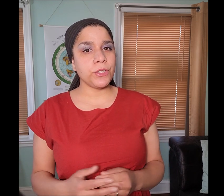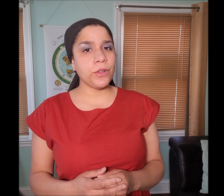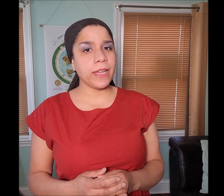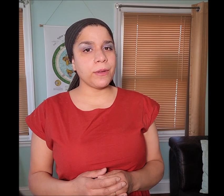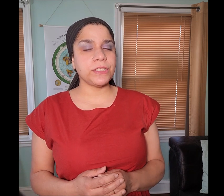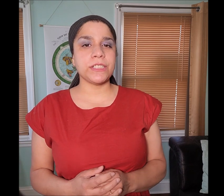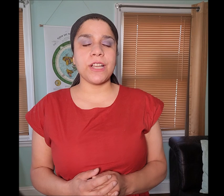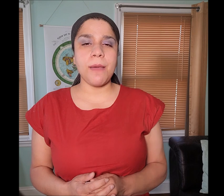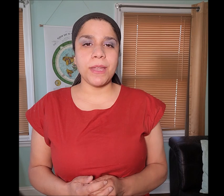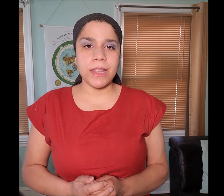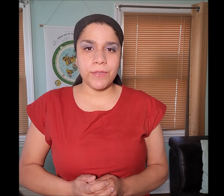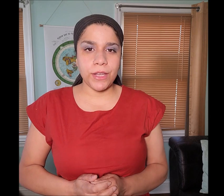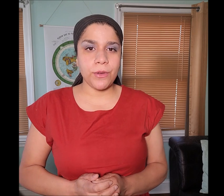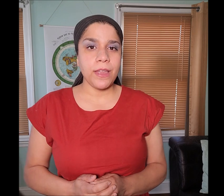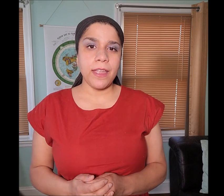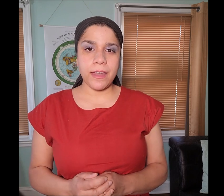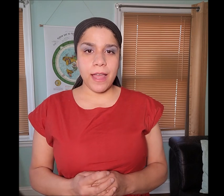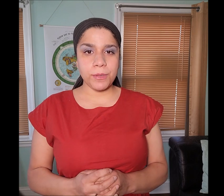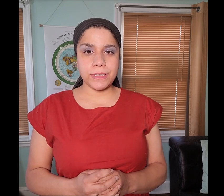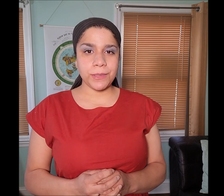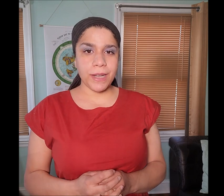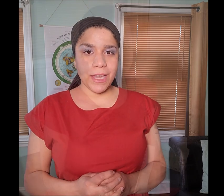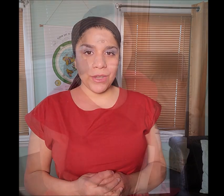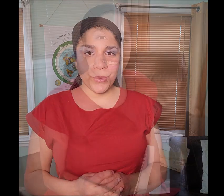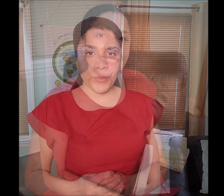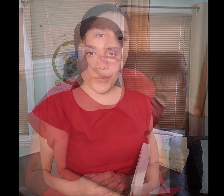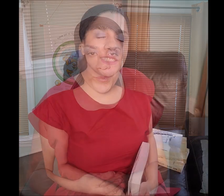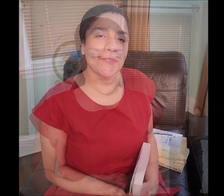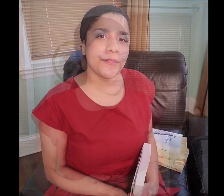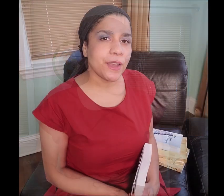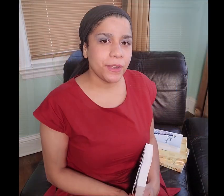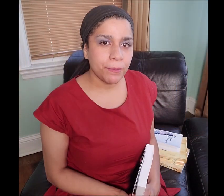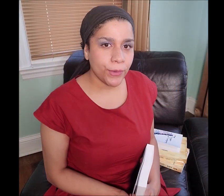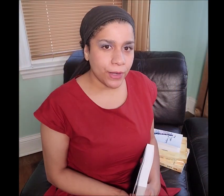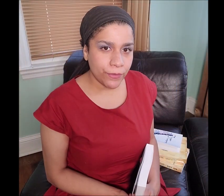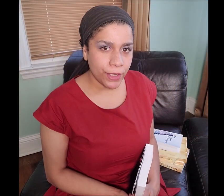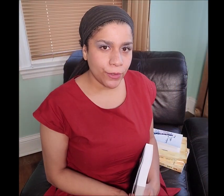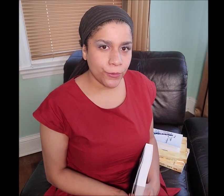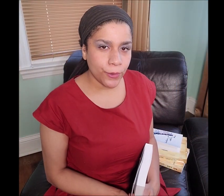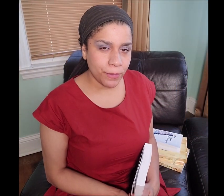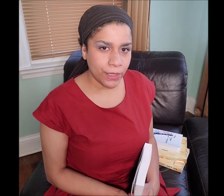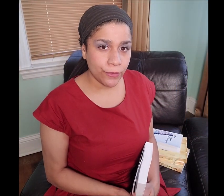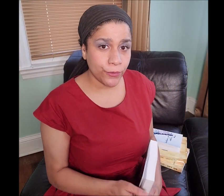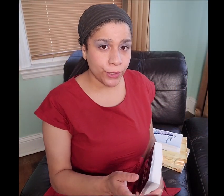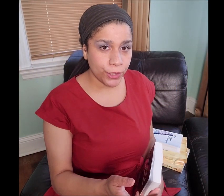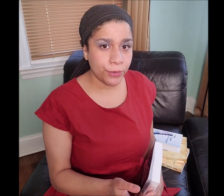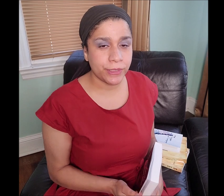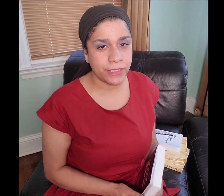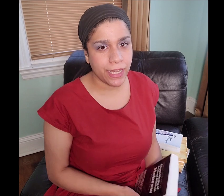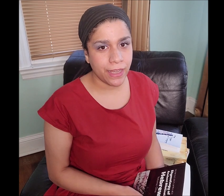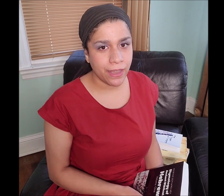in your language, just comment in the video and I will see what I can do. This is a very important video for me, for you today.